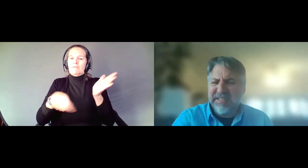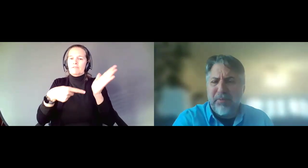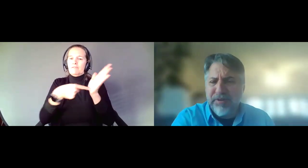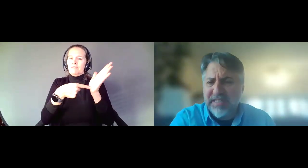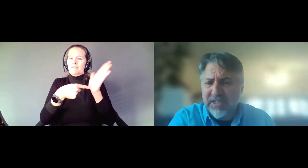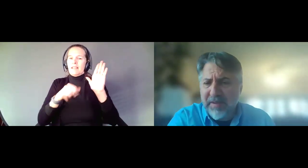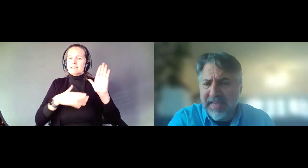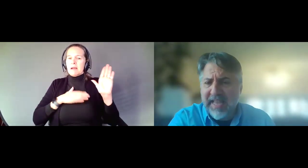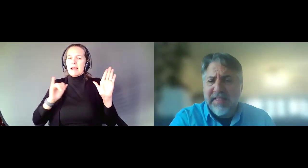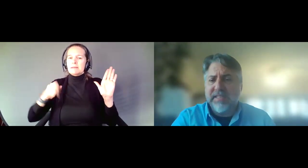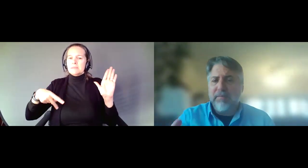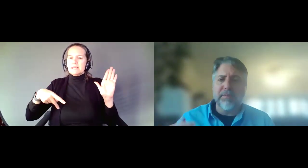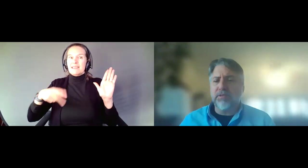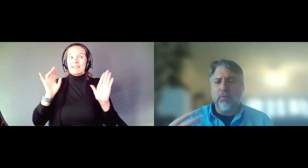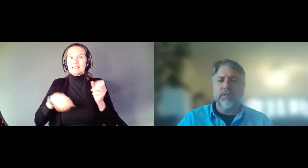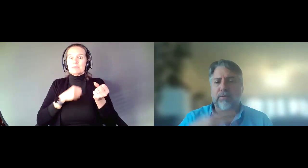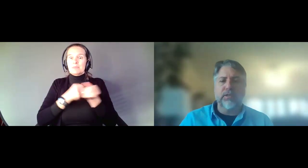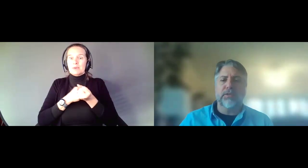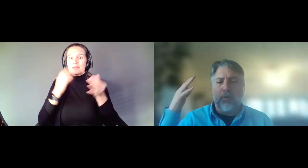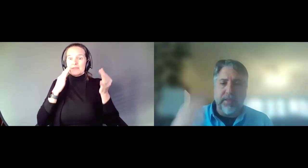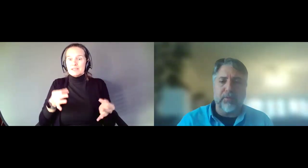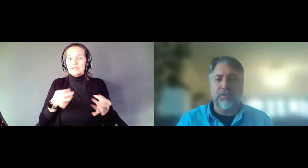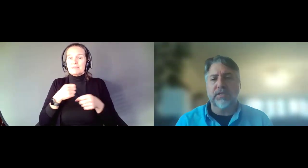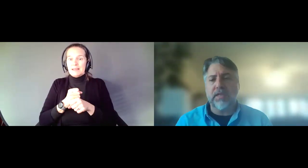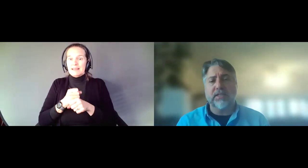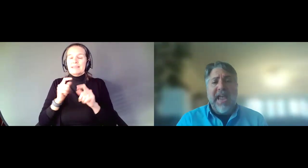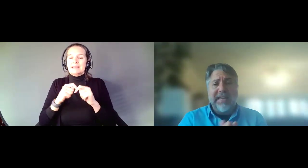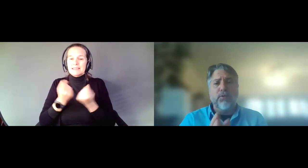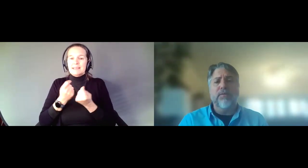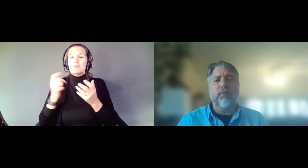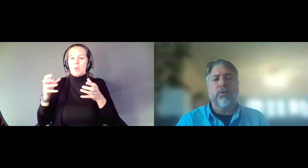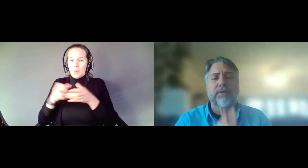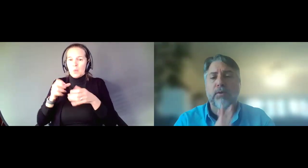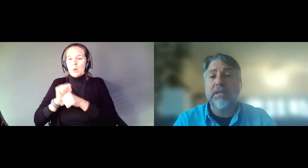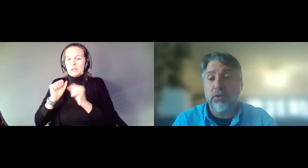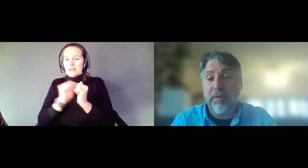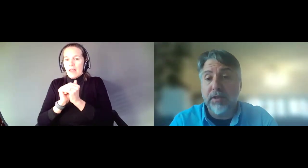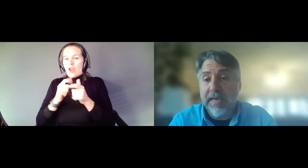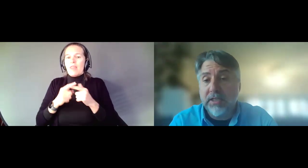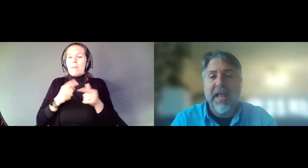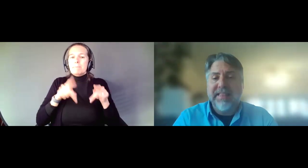Supported Decision Making? The team and the person work together to support and the person decides. Any of you that have worked in Vocational Rehabilitation,